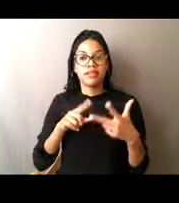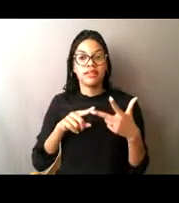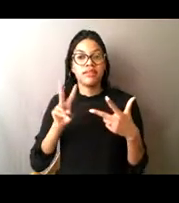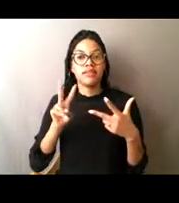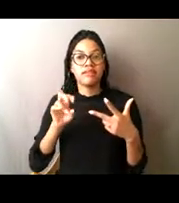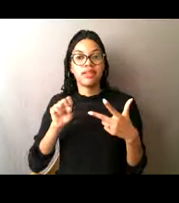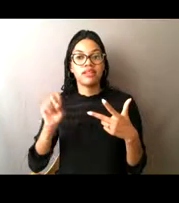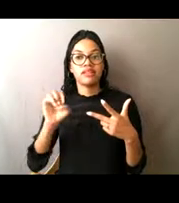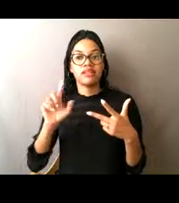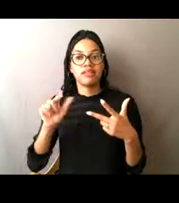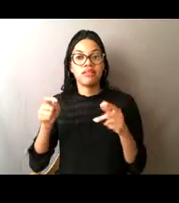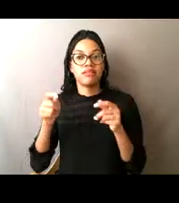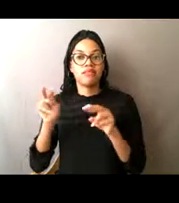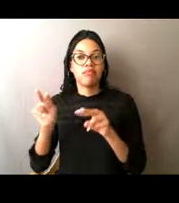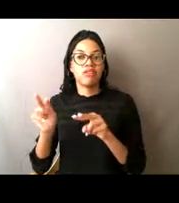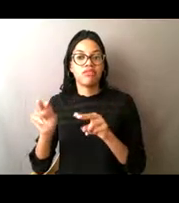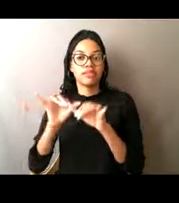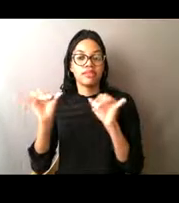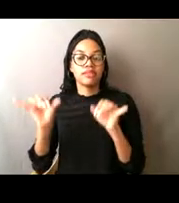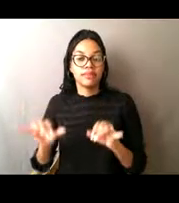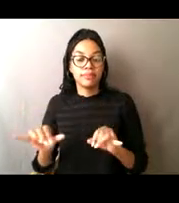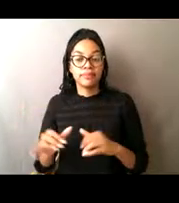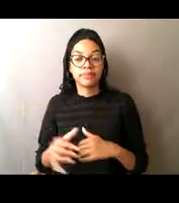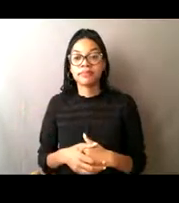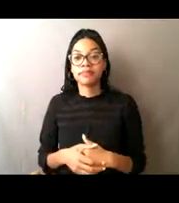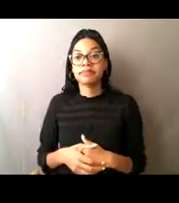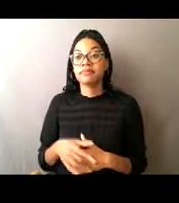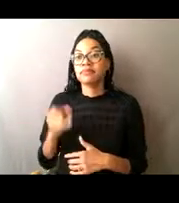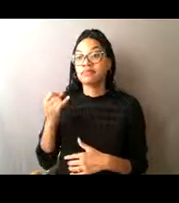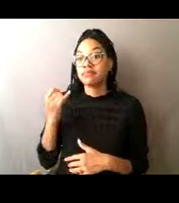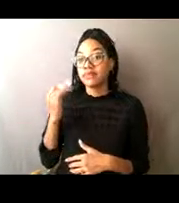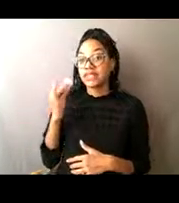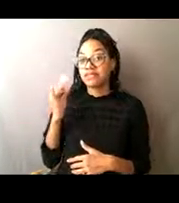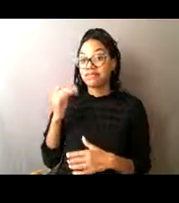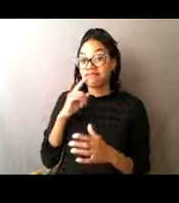We also, if it's necessary, when we get information